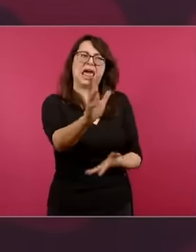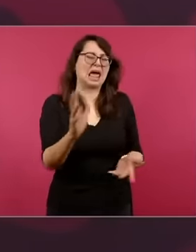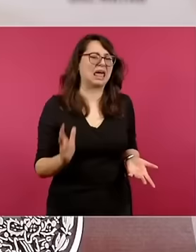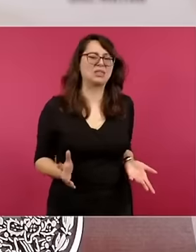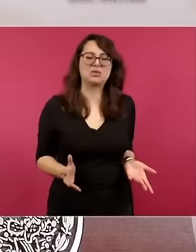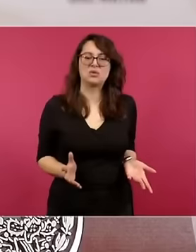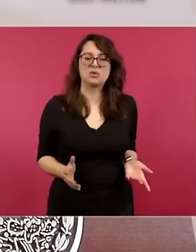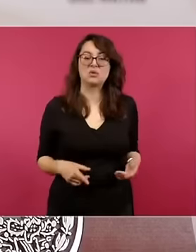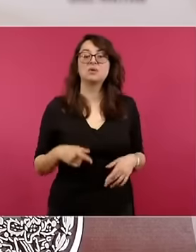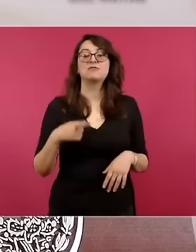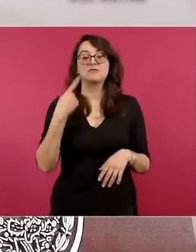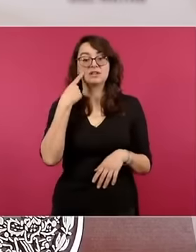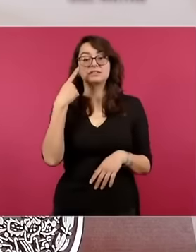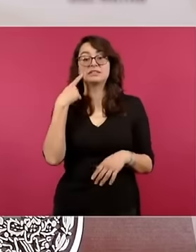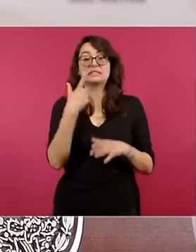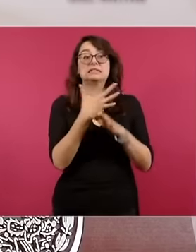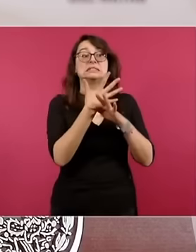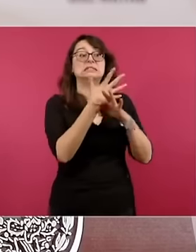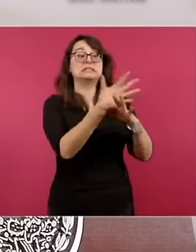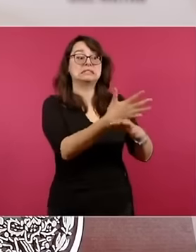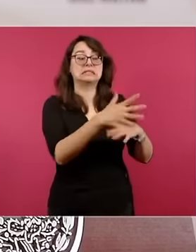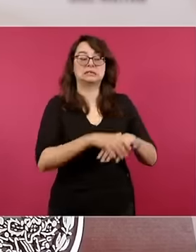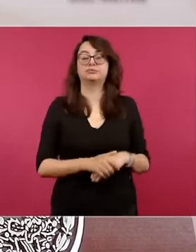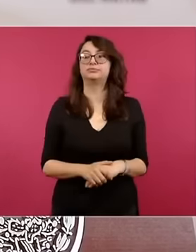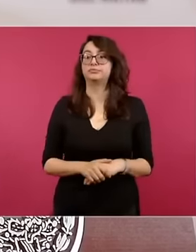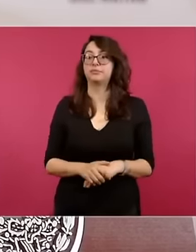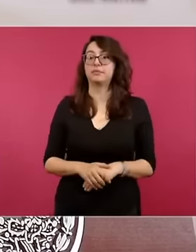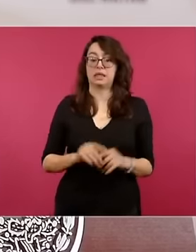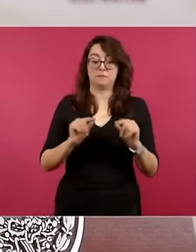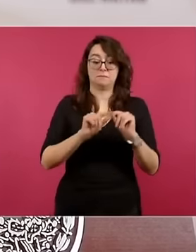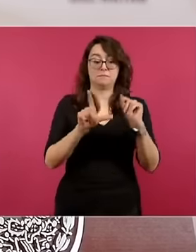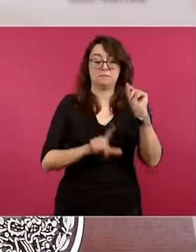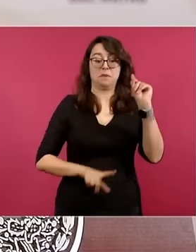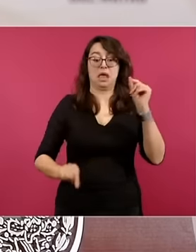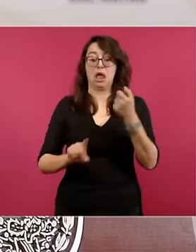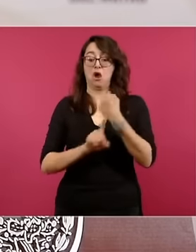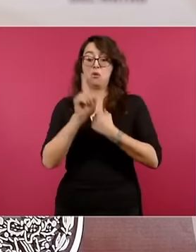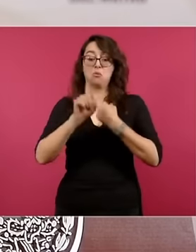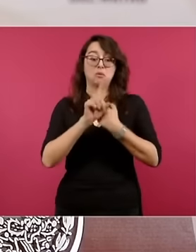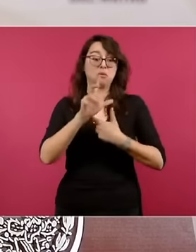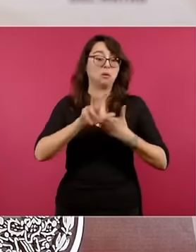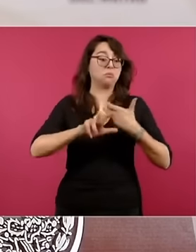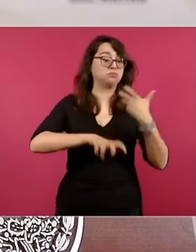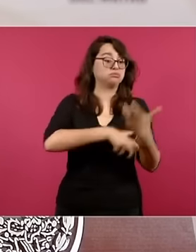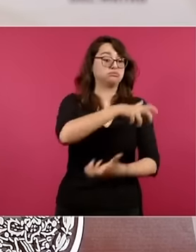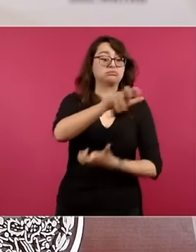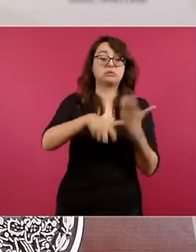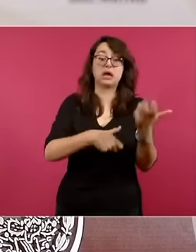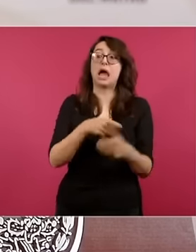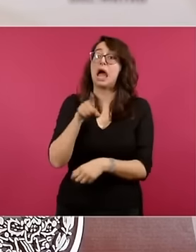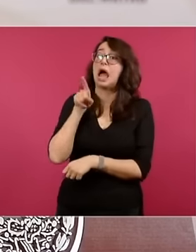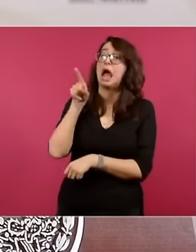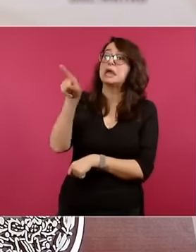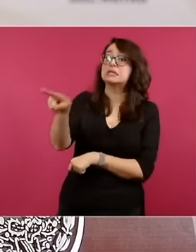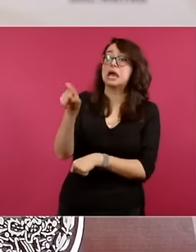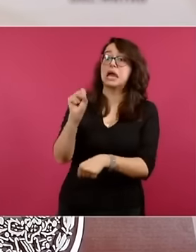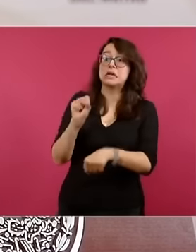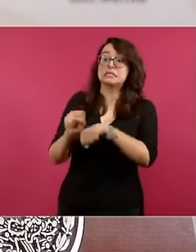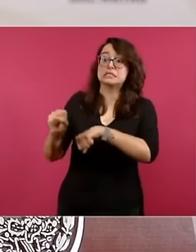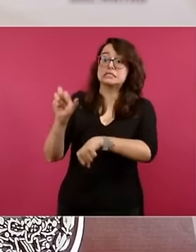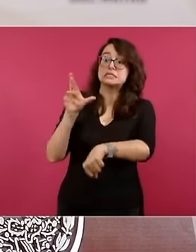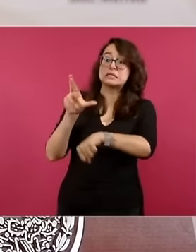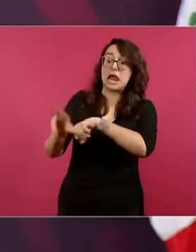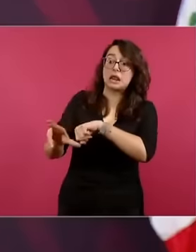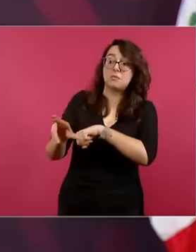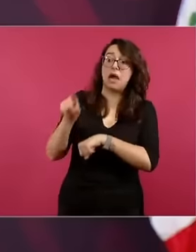Salvador, talking about how